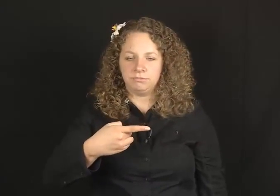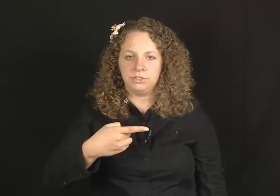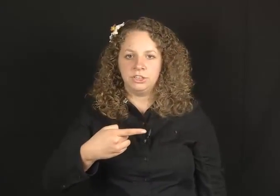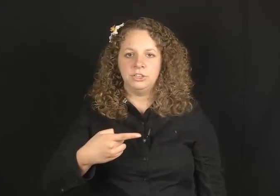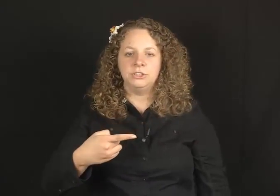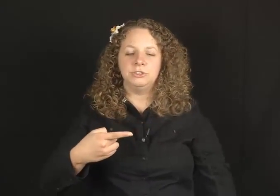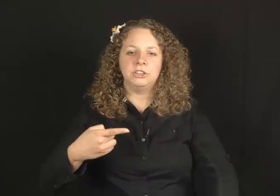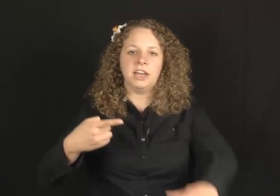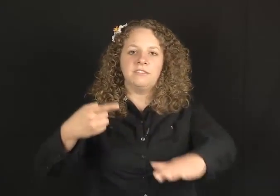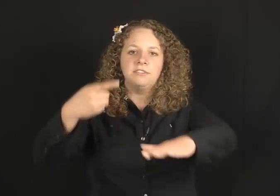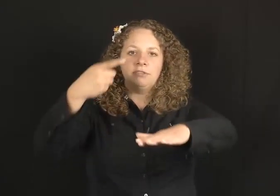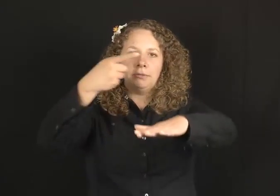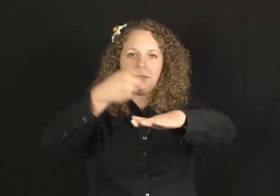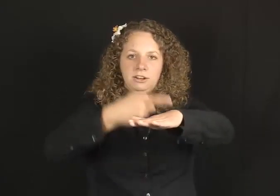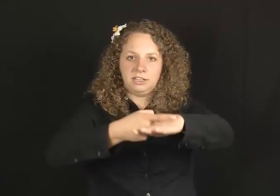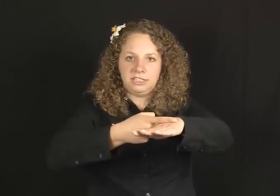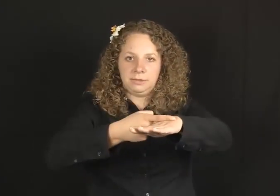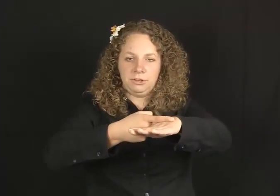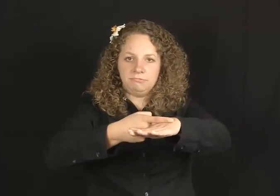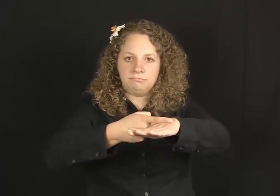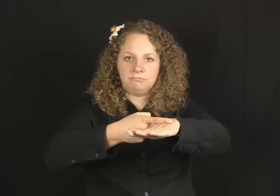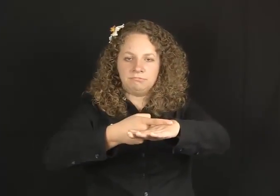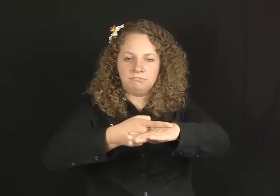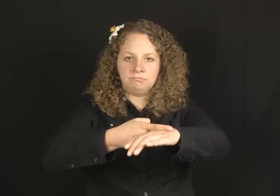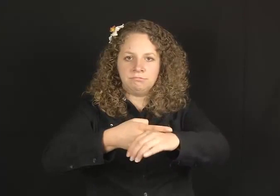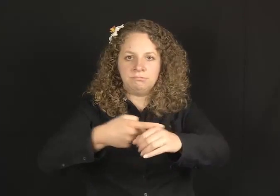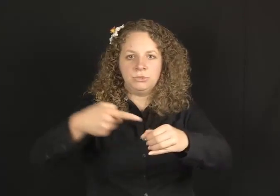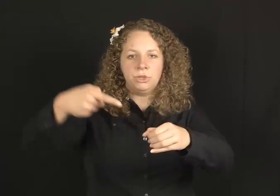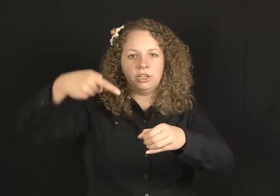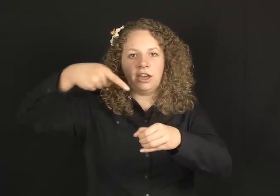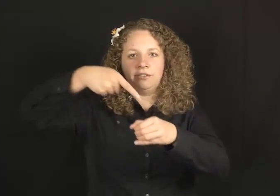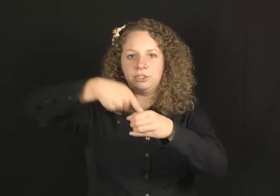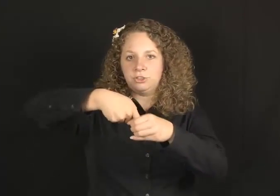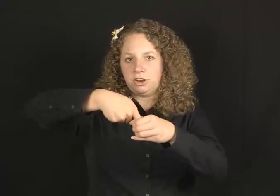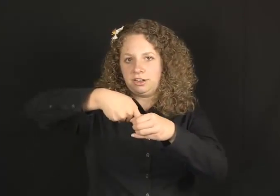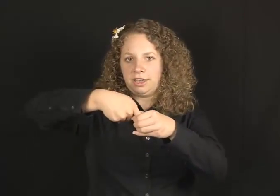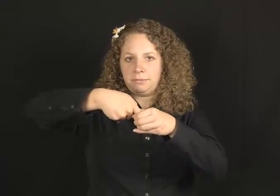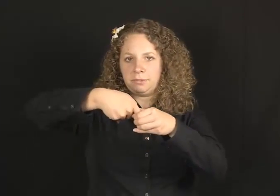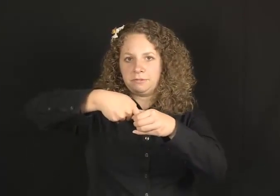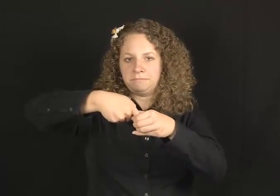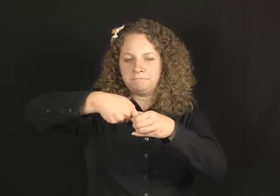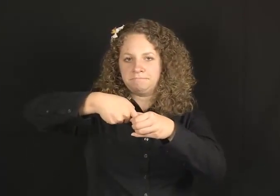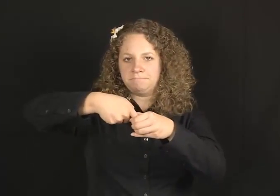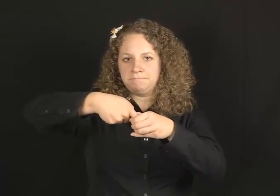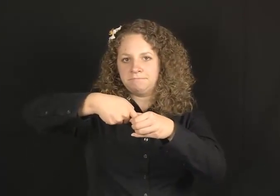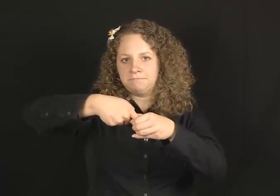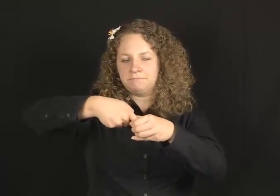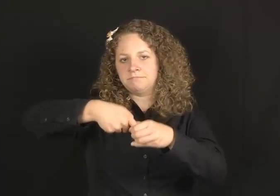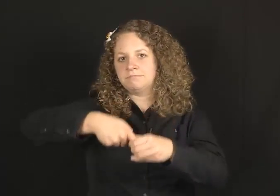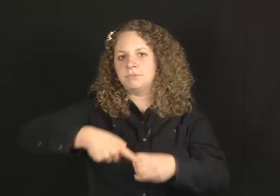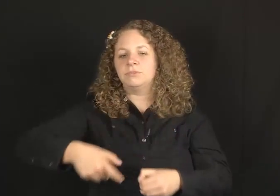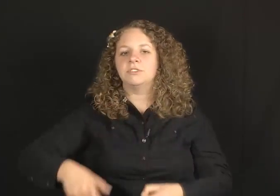so you can have a pen on table, you could have a straw in cup.